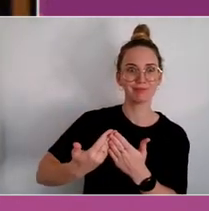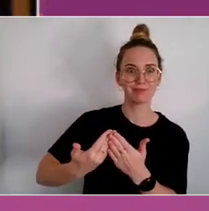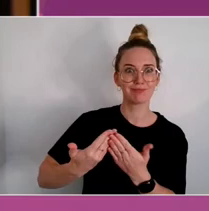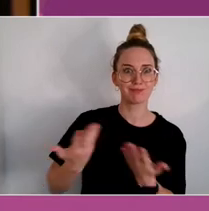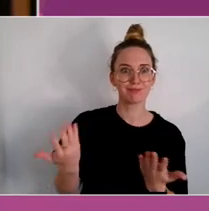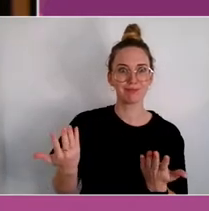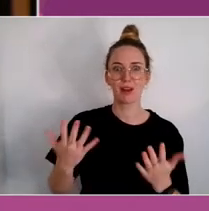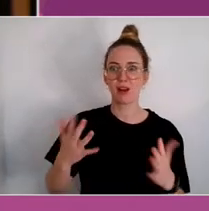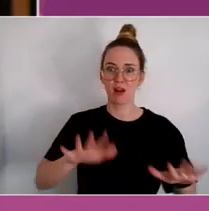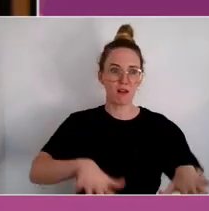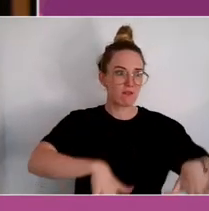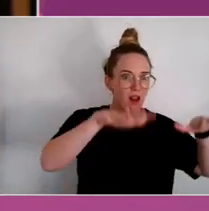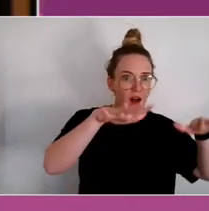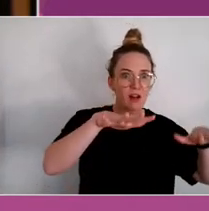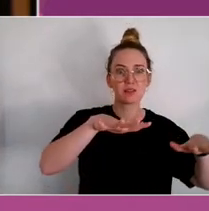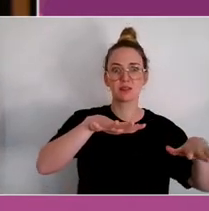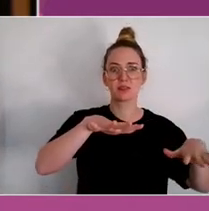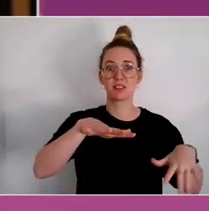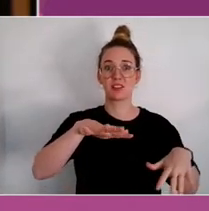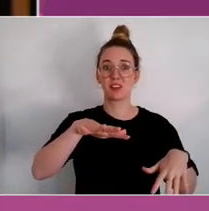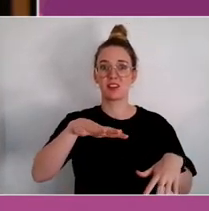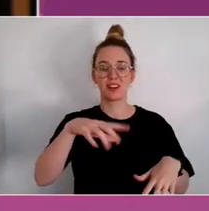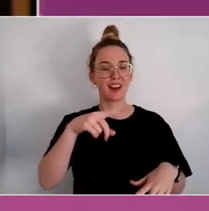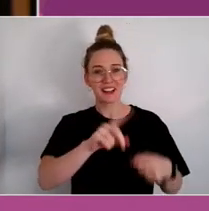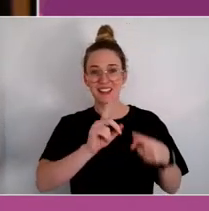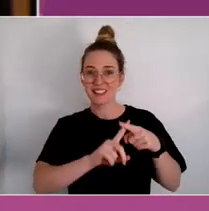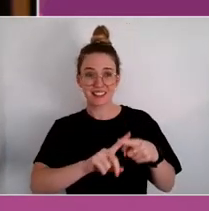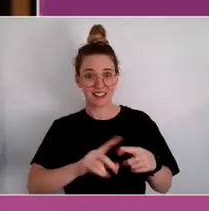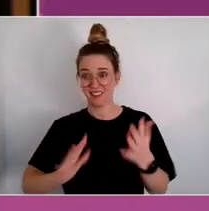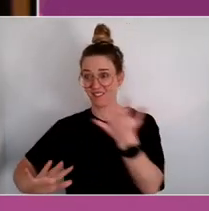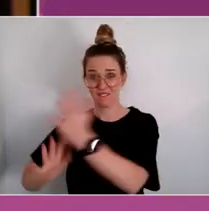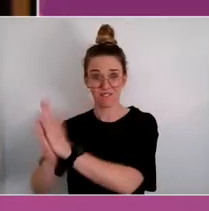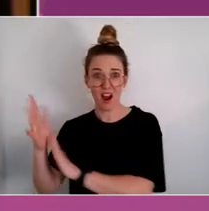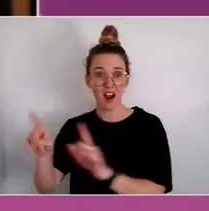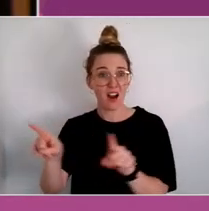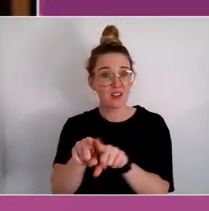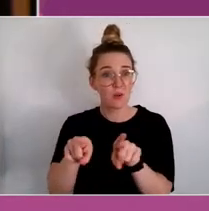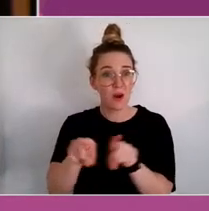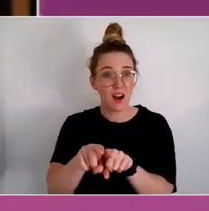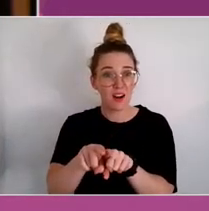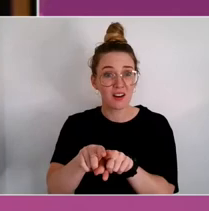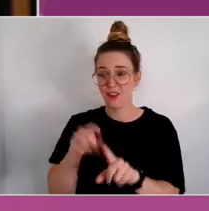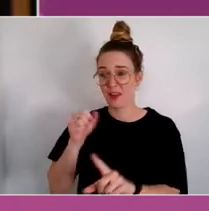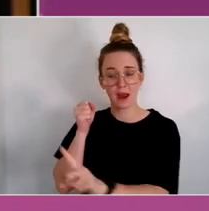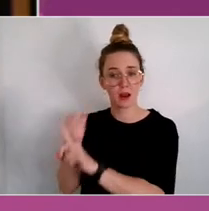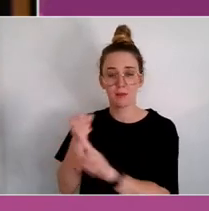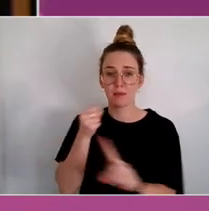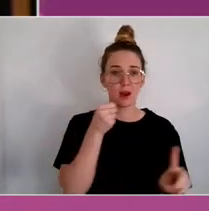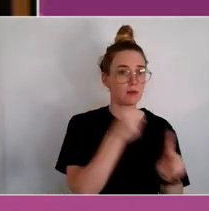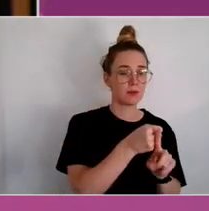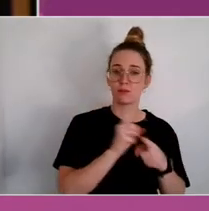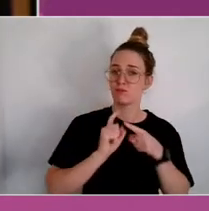affected regions and not forgetting those still in the fire affected region where the impacts of that continue to be felt.